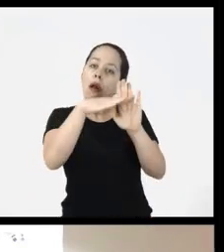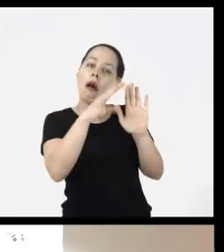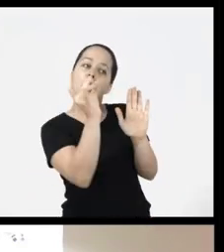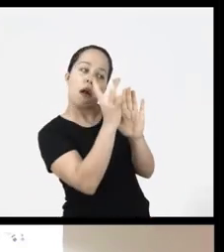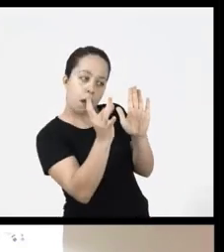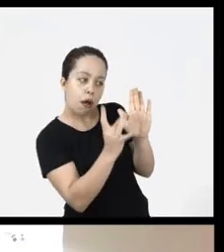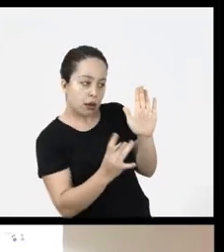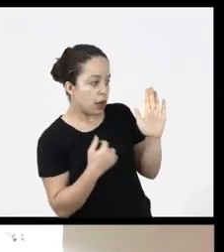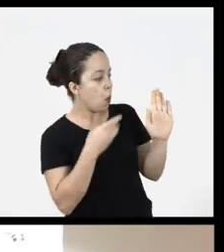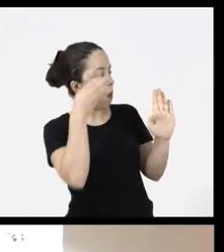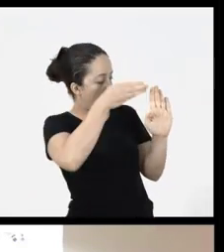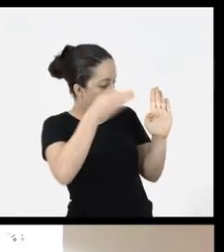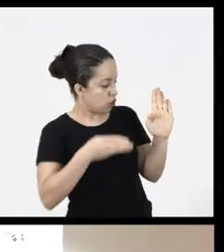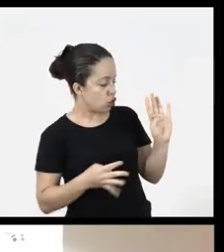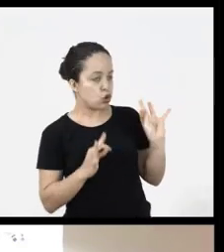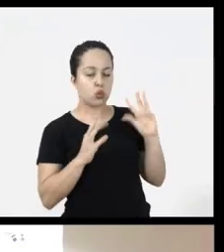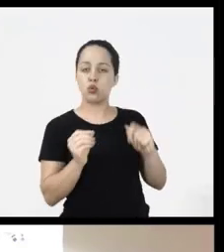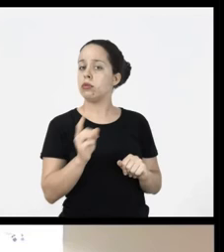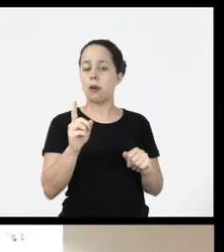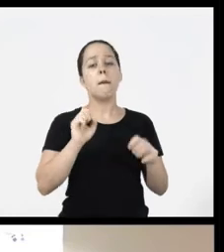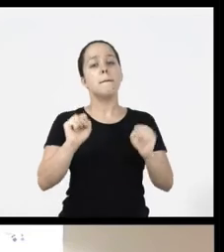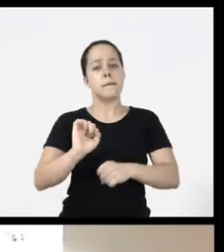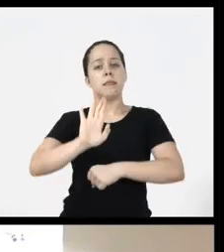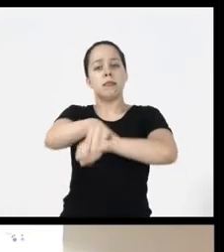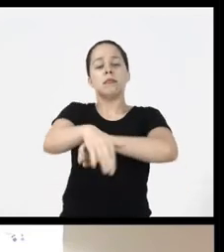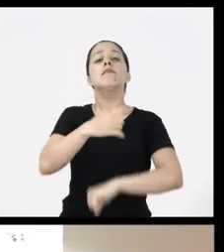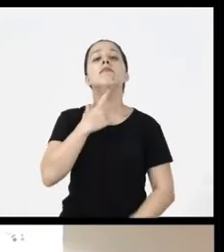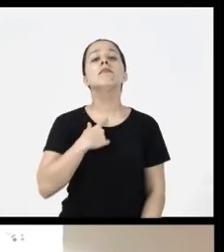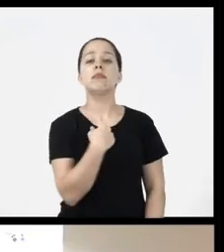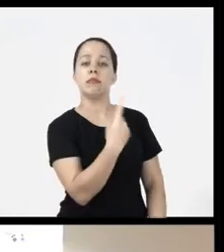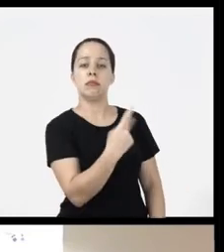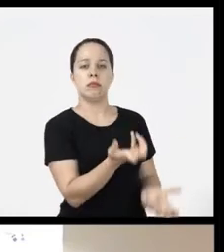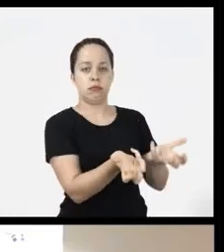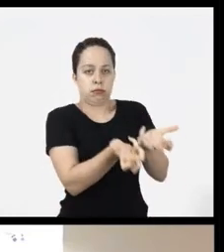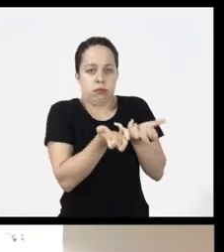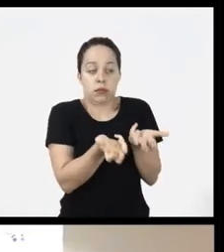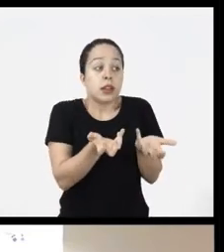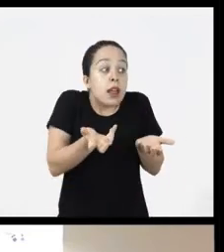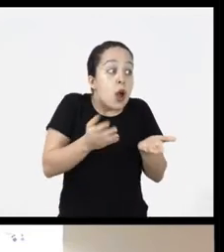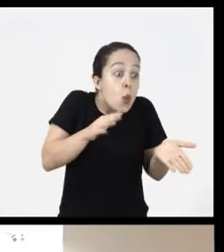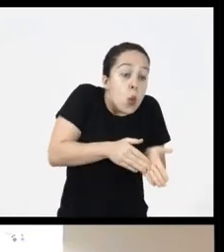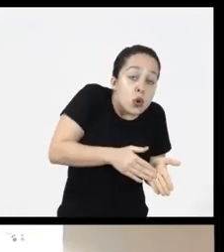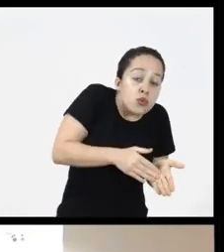don’t necessarily have to go through all these slides to get there in the latter, for